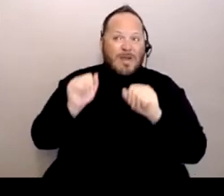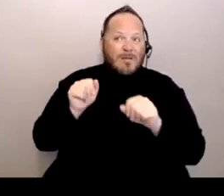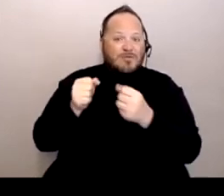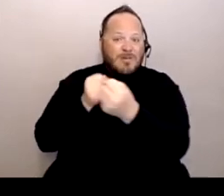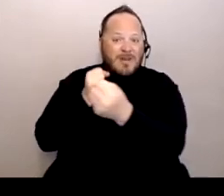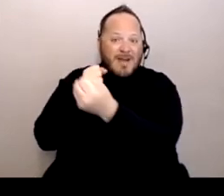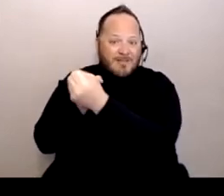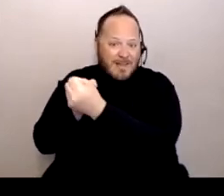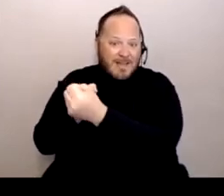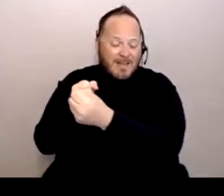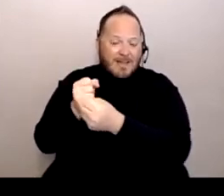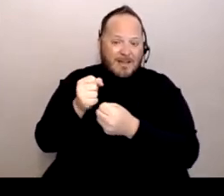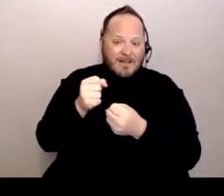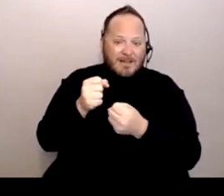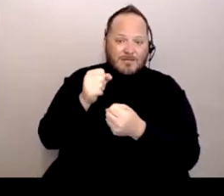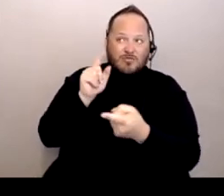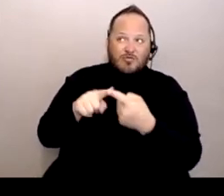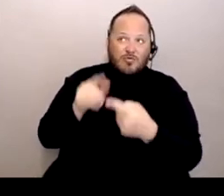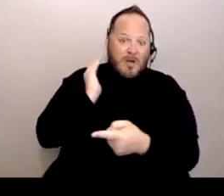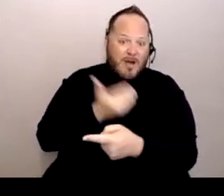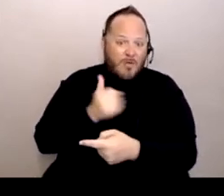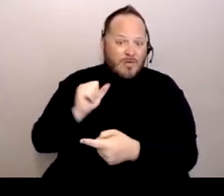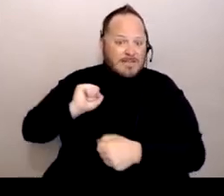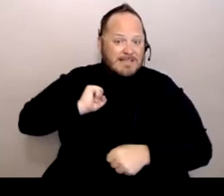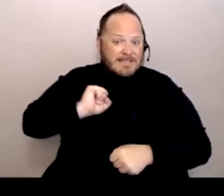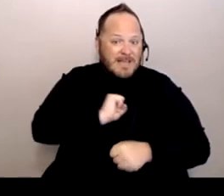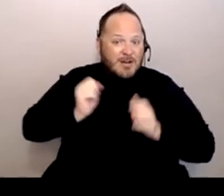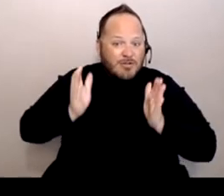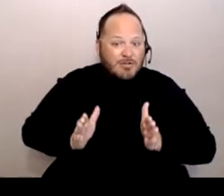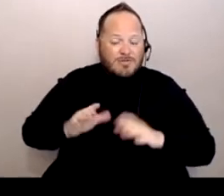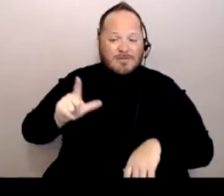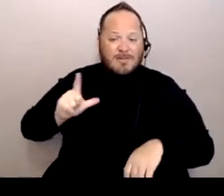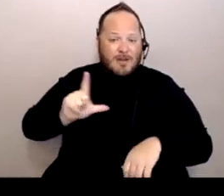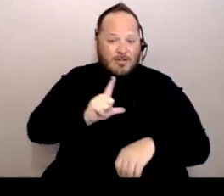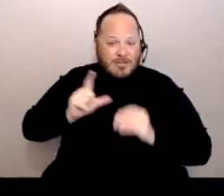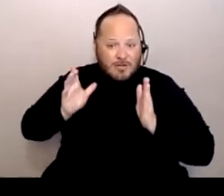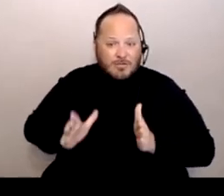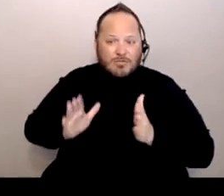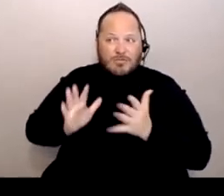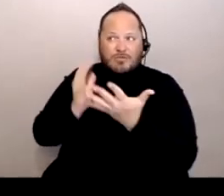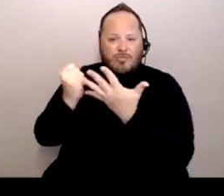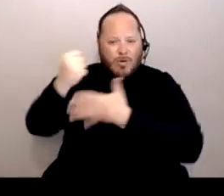to our senators and our legislators to prioritize people with disabilities and it worked.